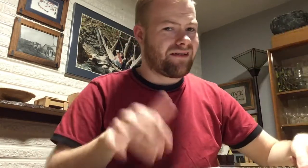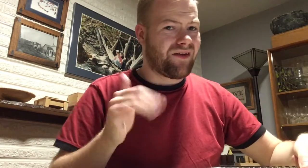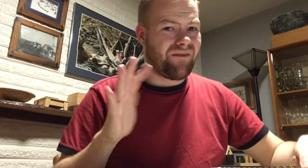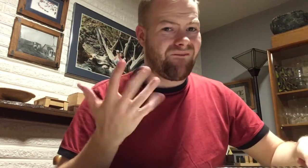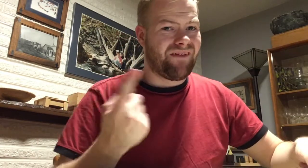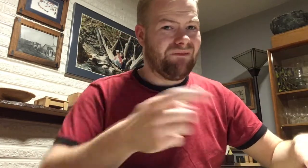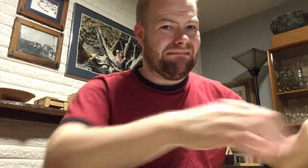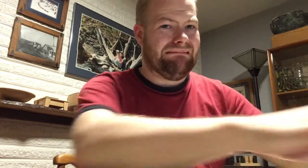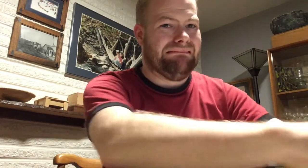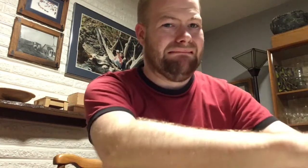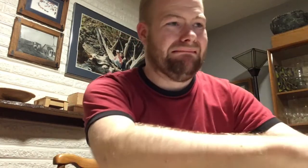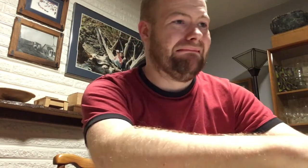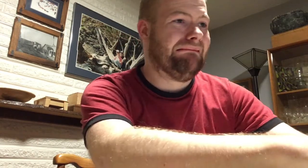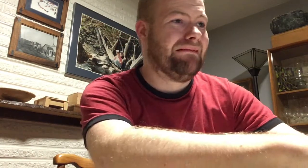Now the fifth one. [agonized face]